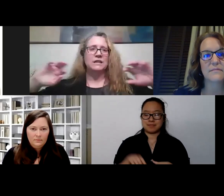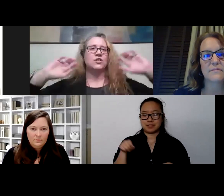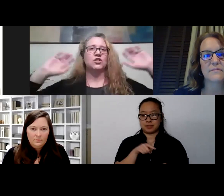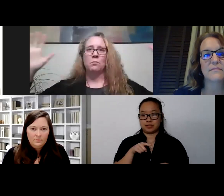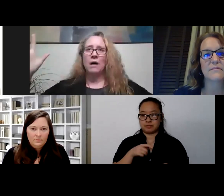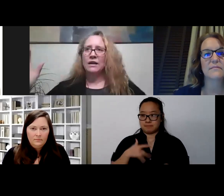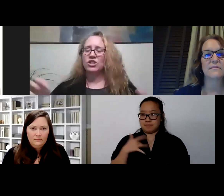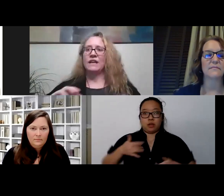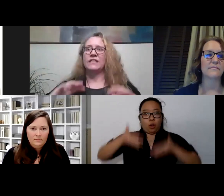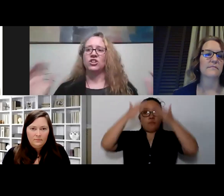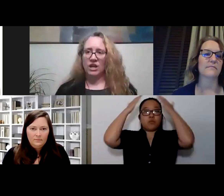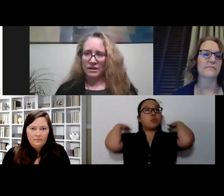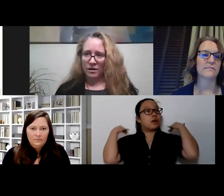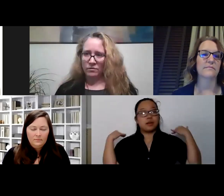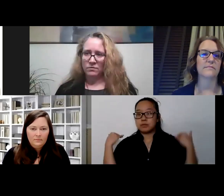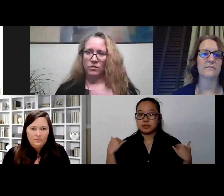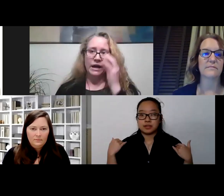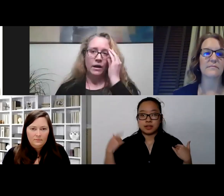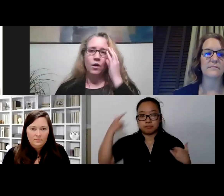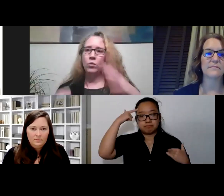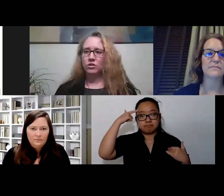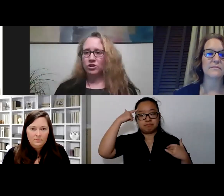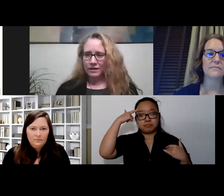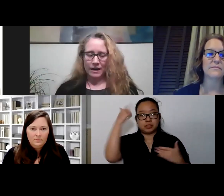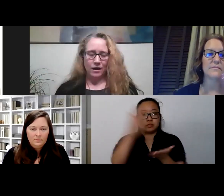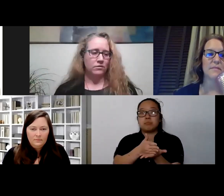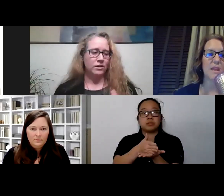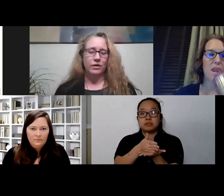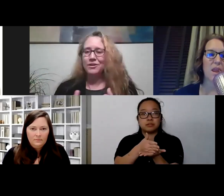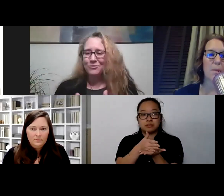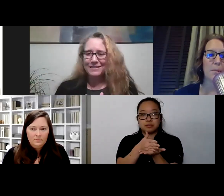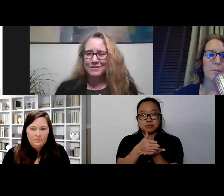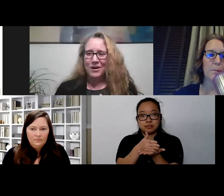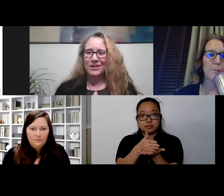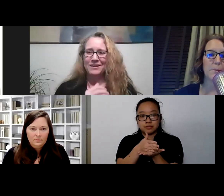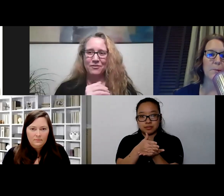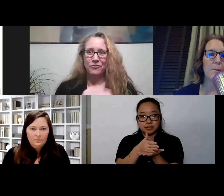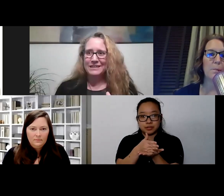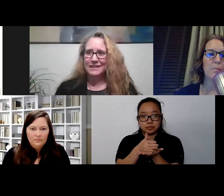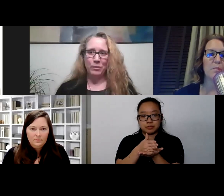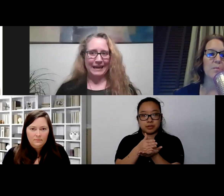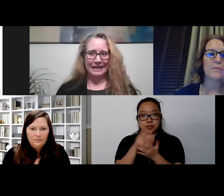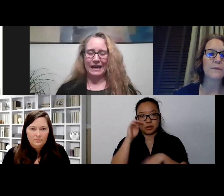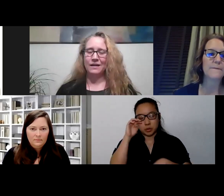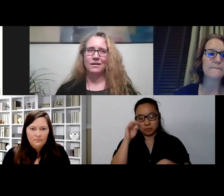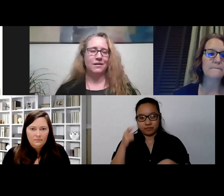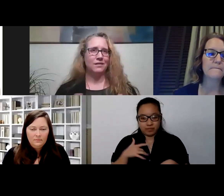it's too much and then shut down, okay? Well, shutting down, getting really small, freezing, playing dead,